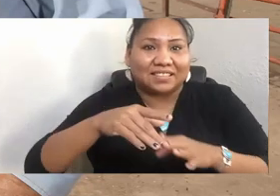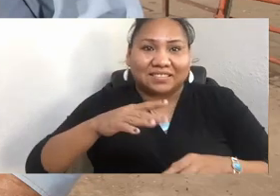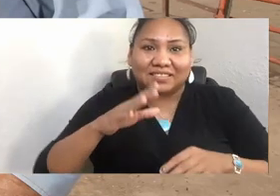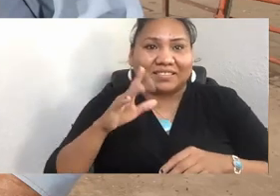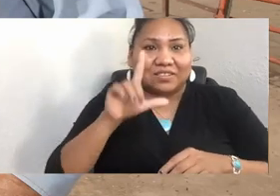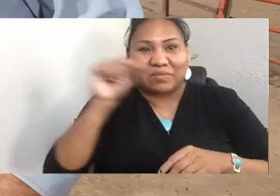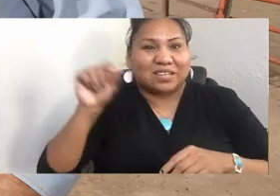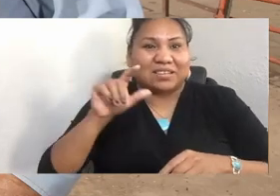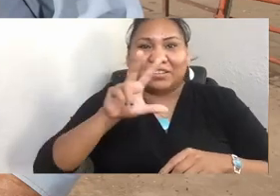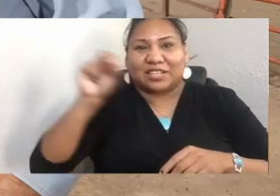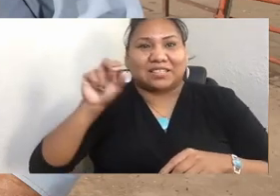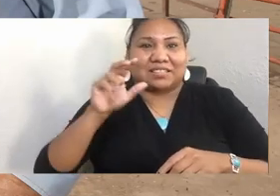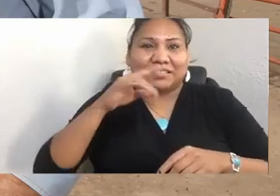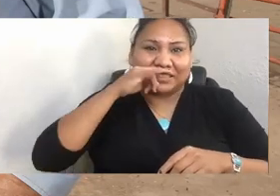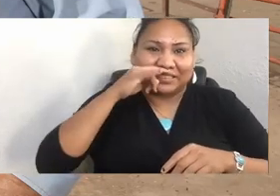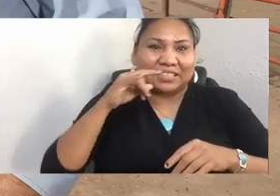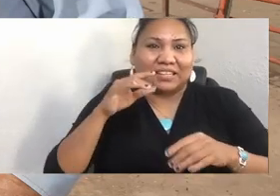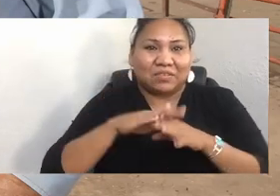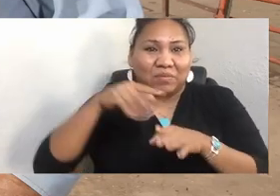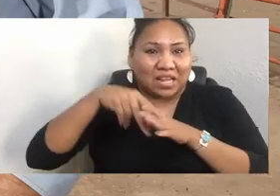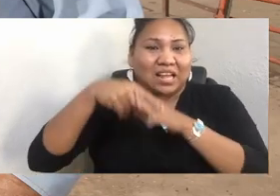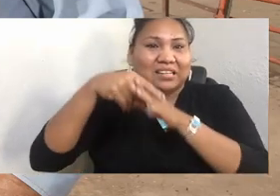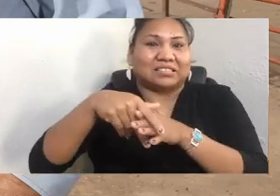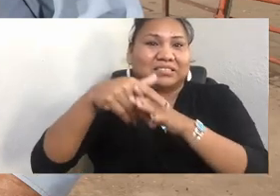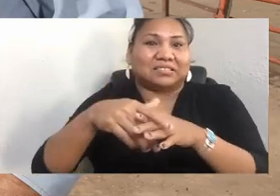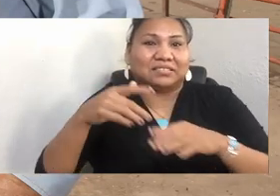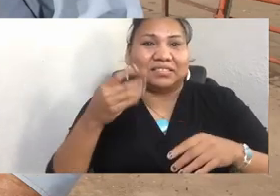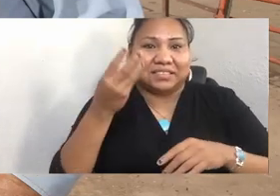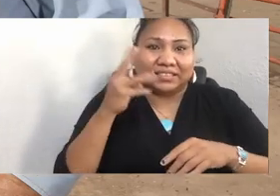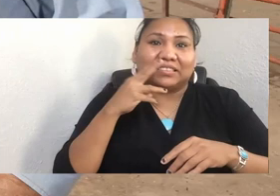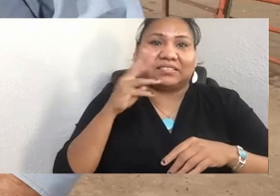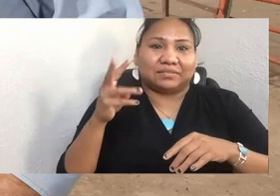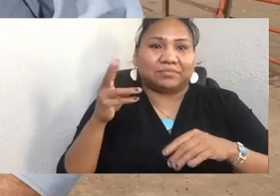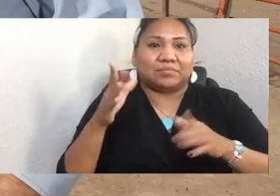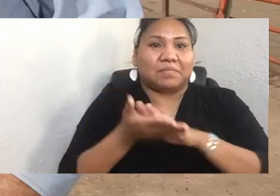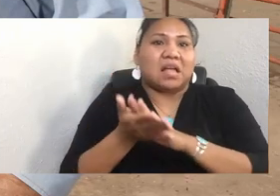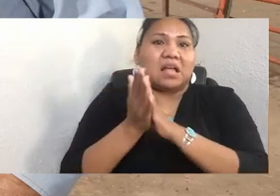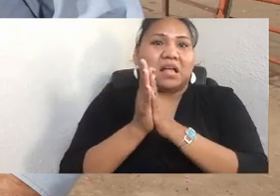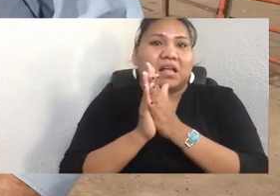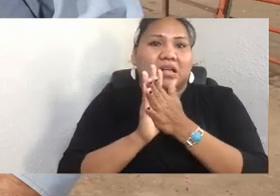At 16, Leon became a champion bronc rider, his real initiation as a horseman.